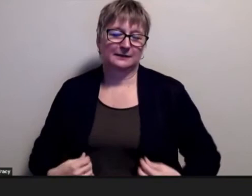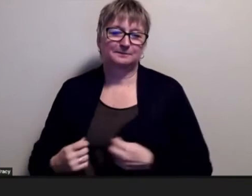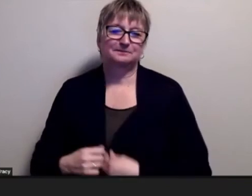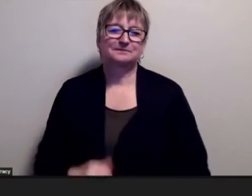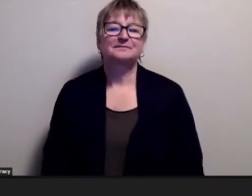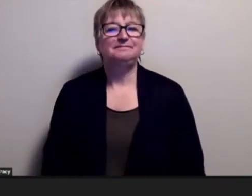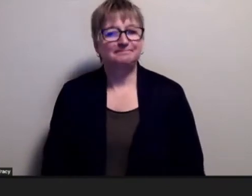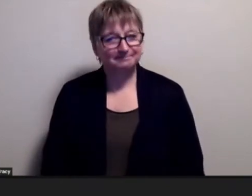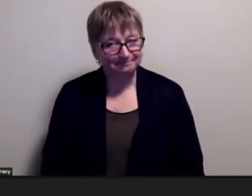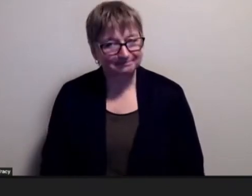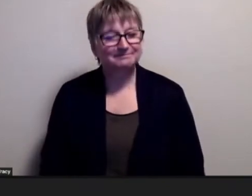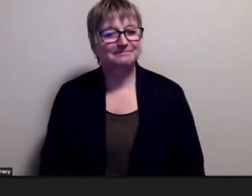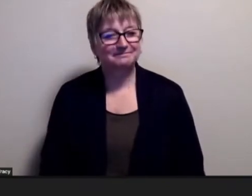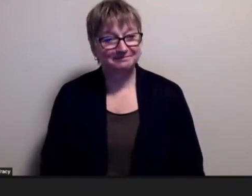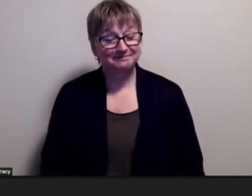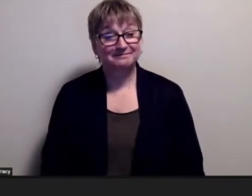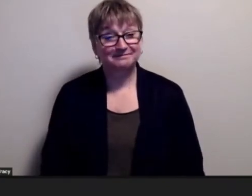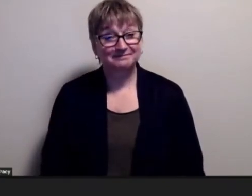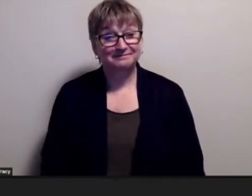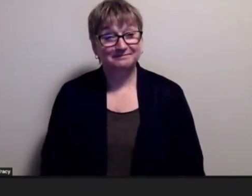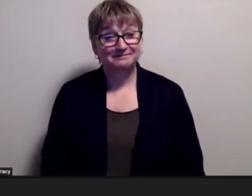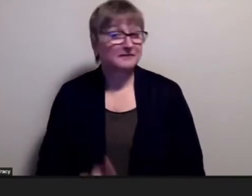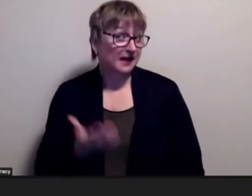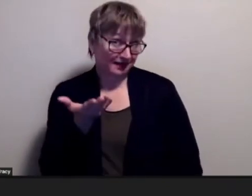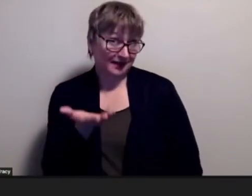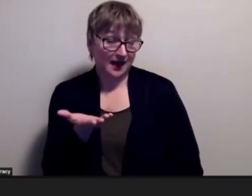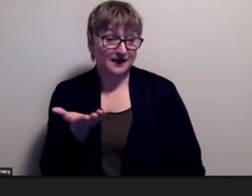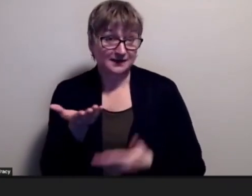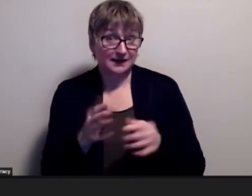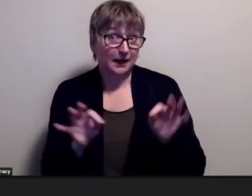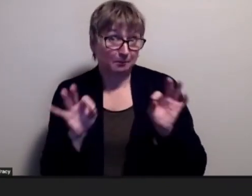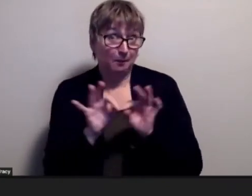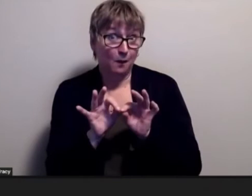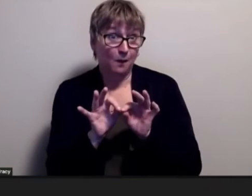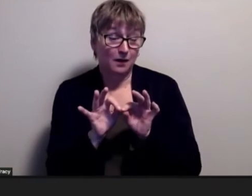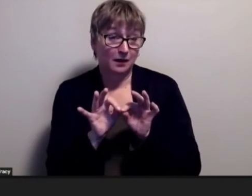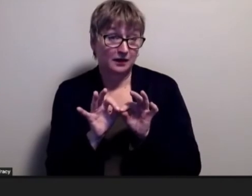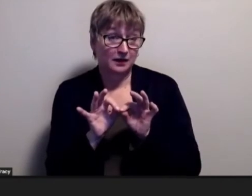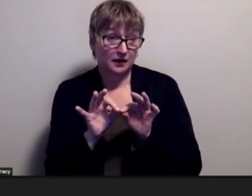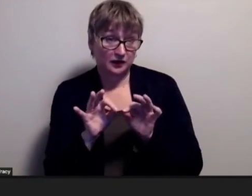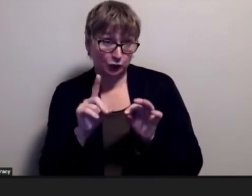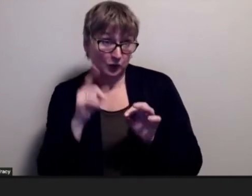well that's an important thing it should not be about that would have helped quite a bit right